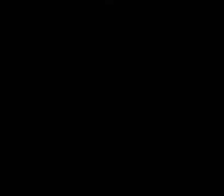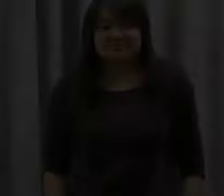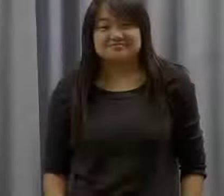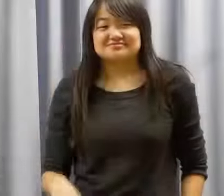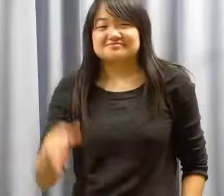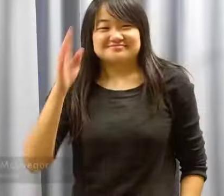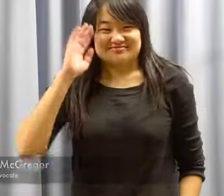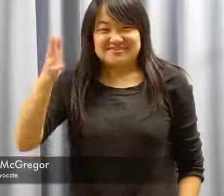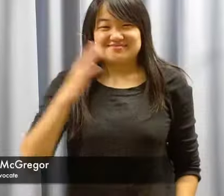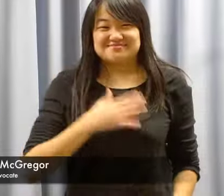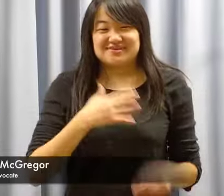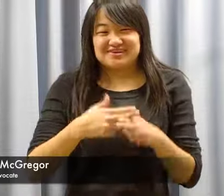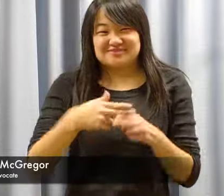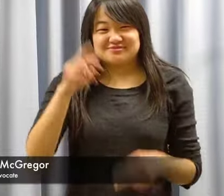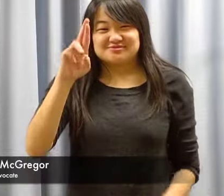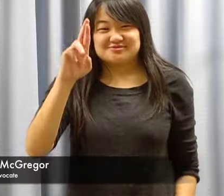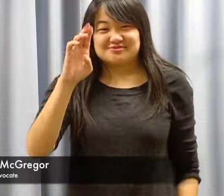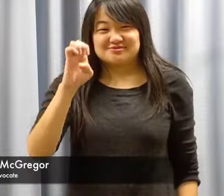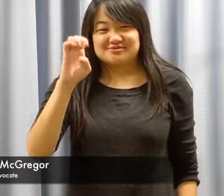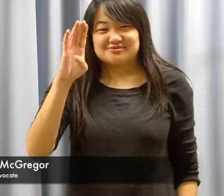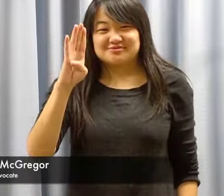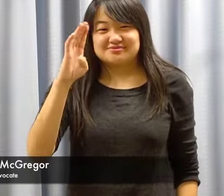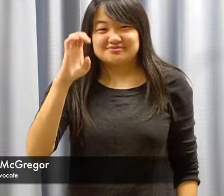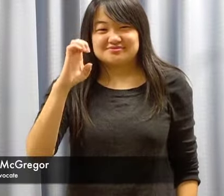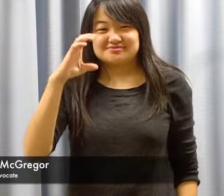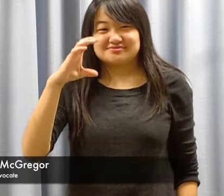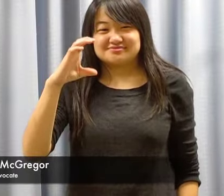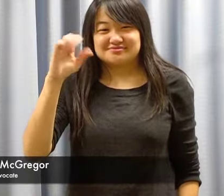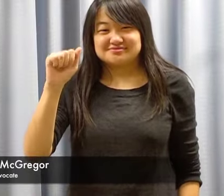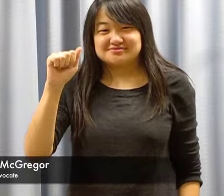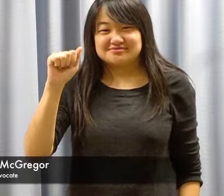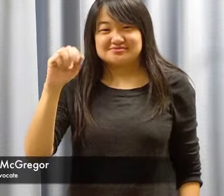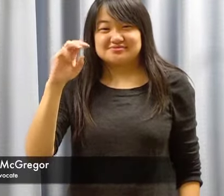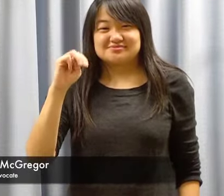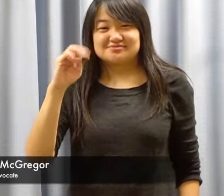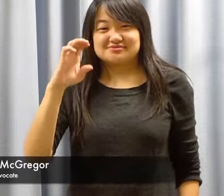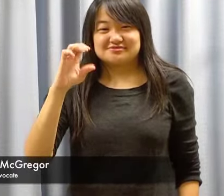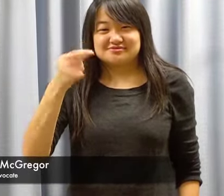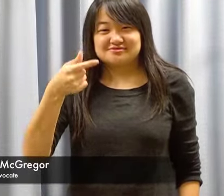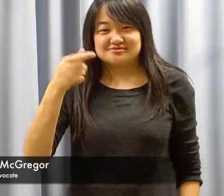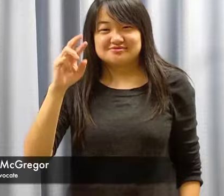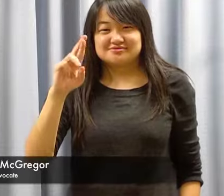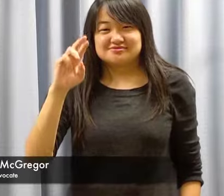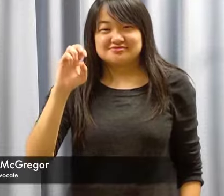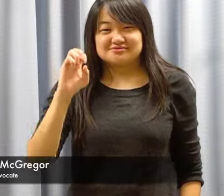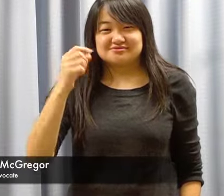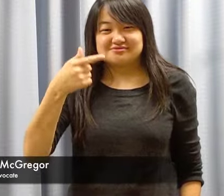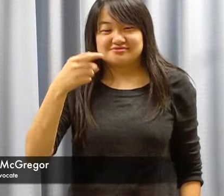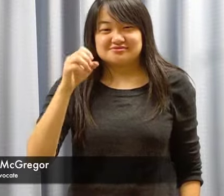Hello! My name is Rebecca McGregor.